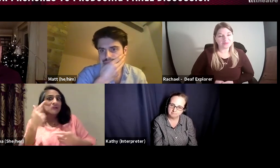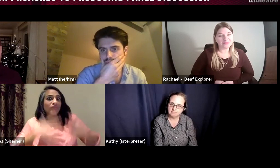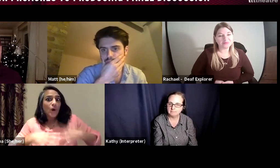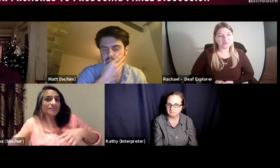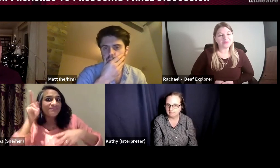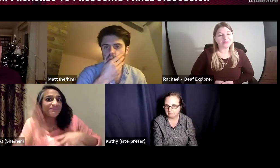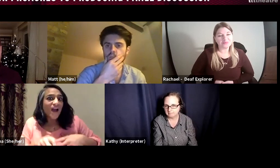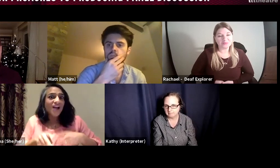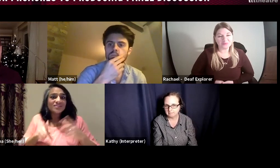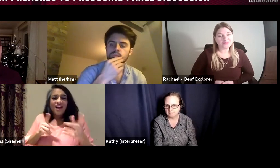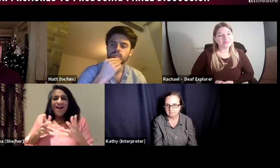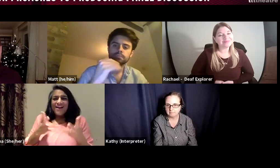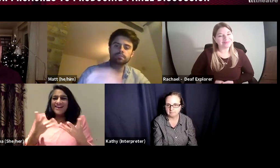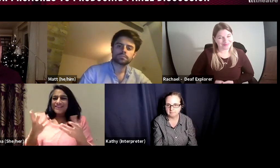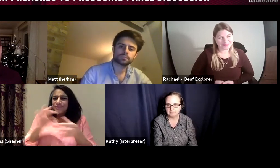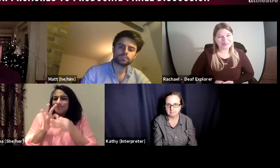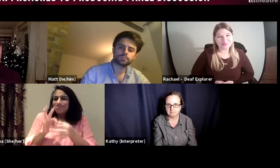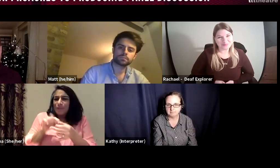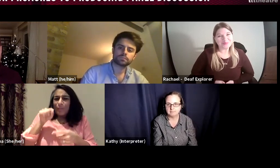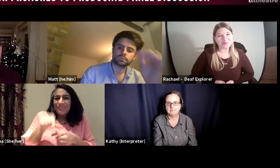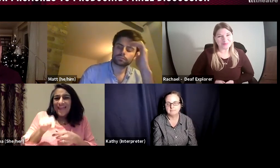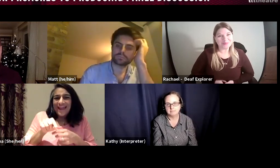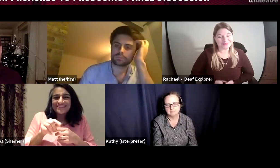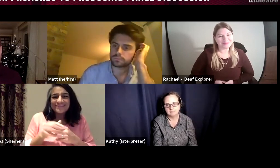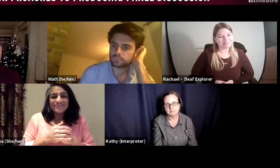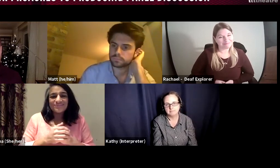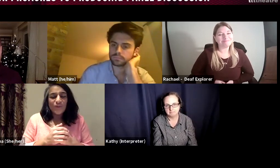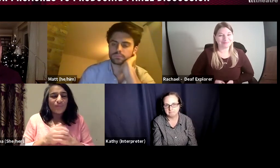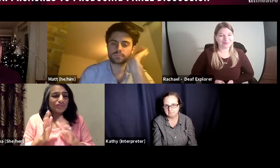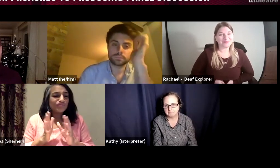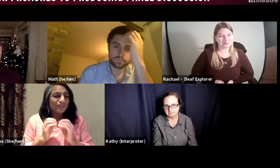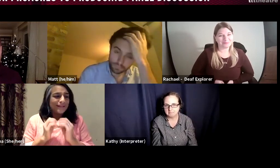or they may wish to become a lighting operator, and it's good for them to have role models and to